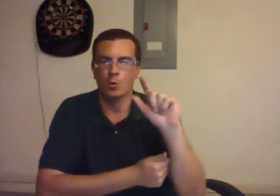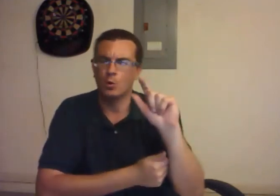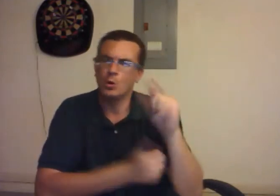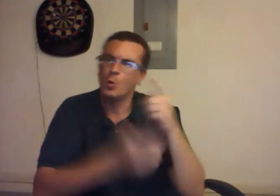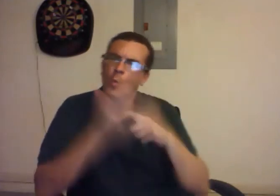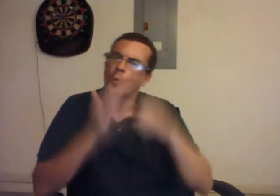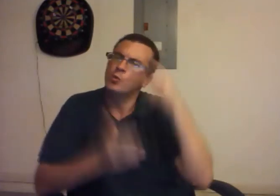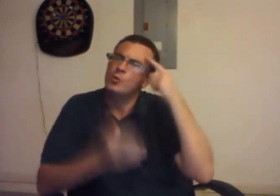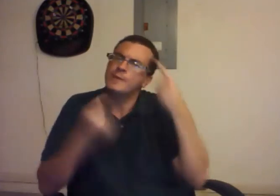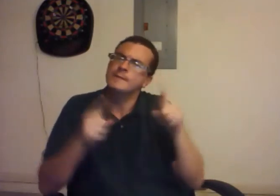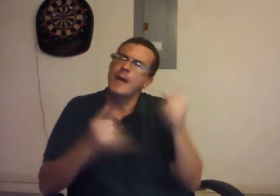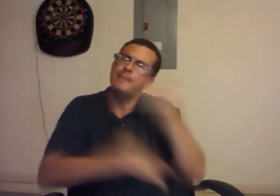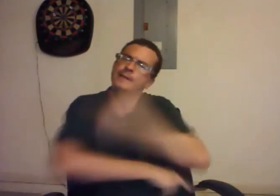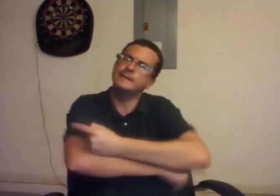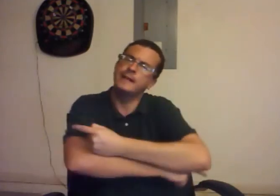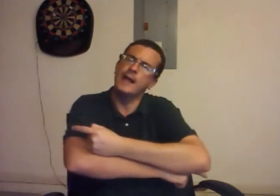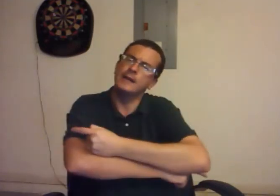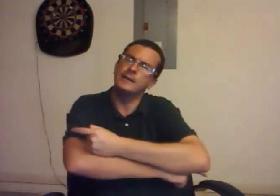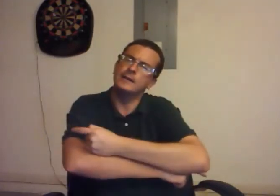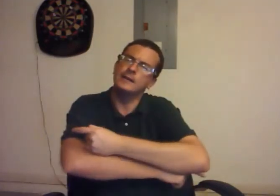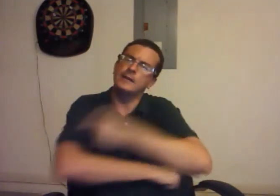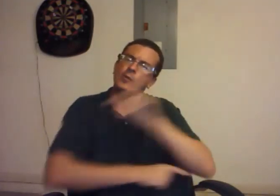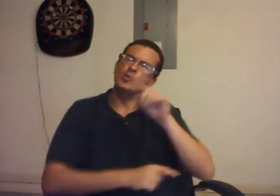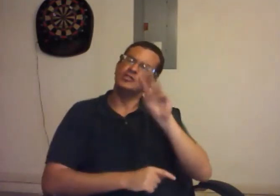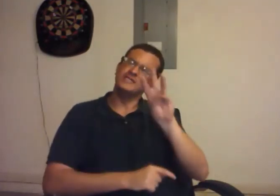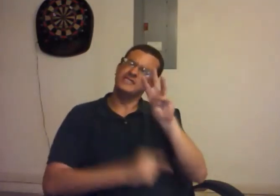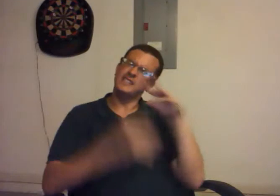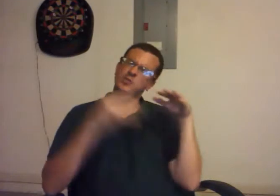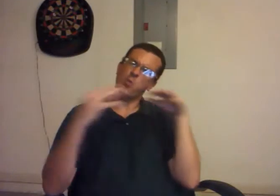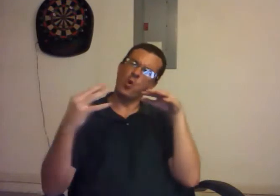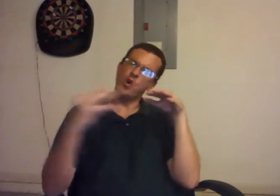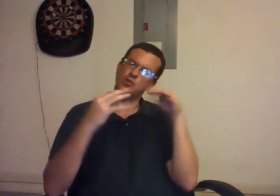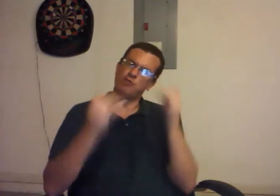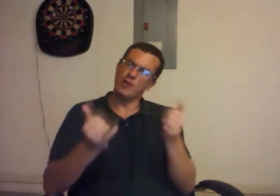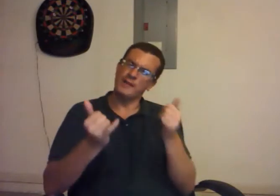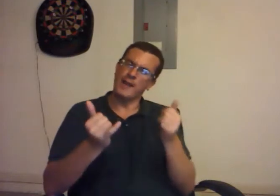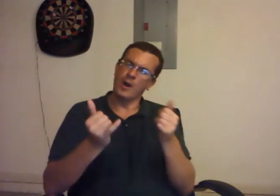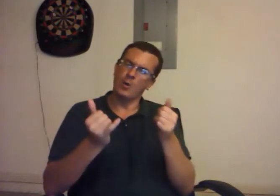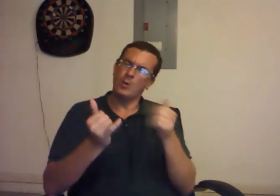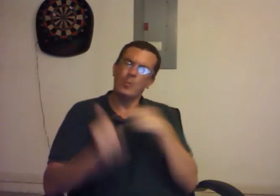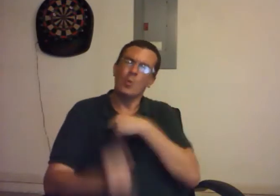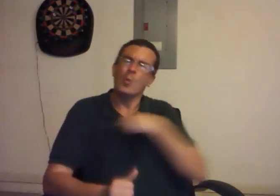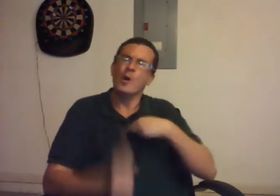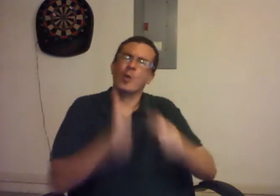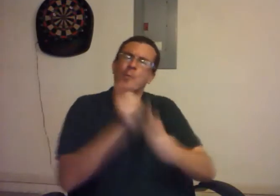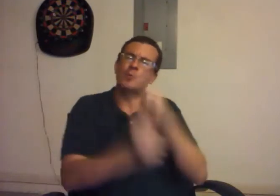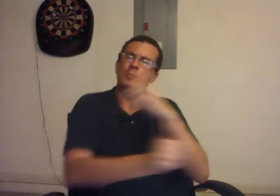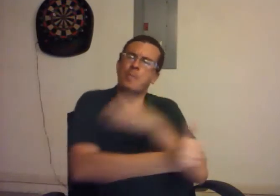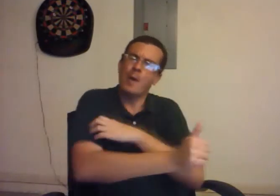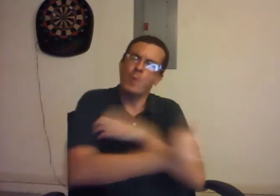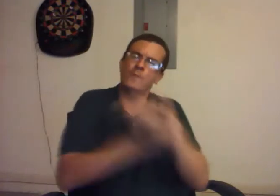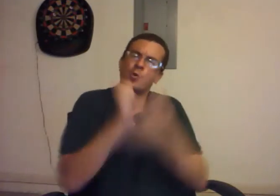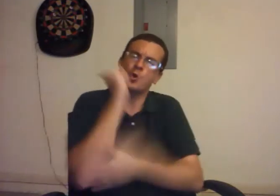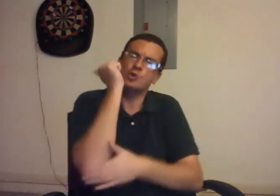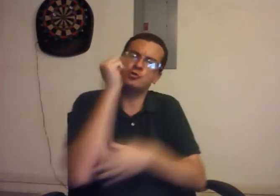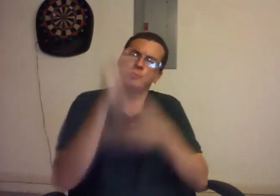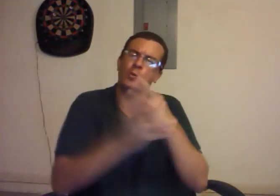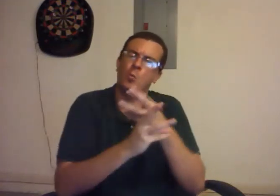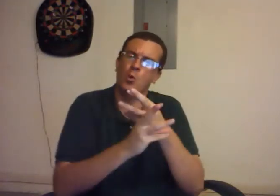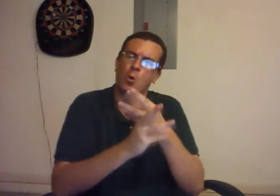What do you think is happening today? We're in six wars right now. We're the most powerful country in the world.